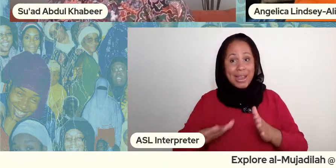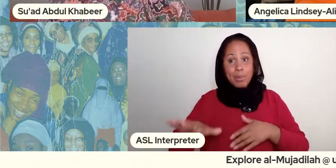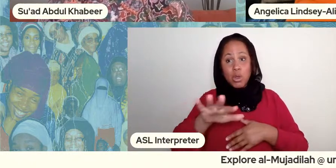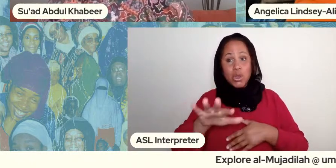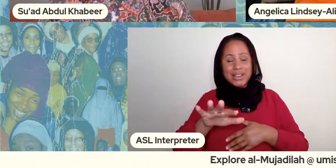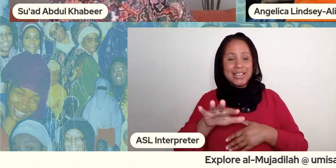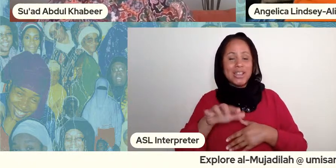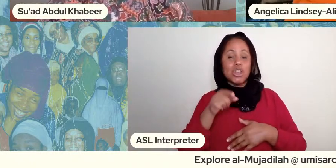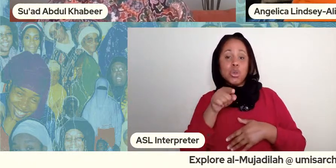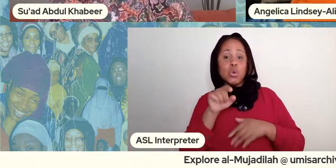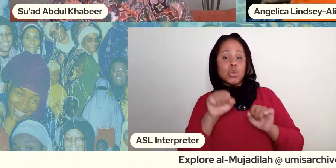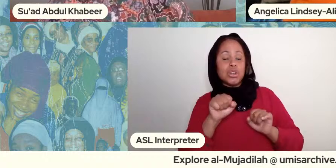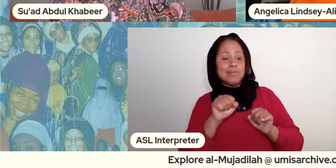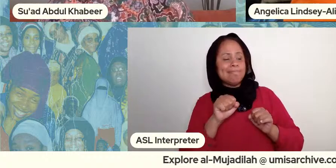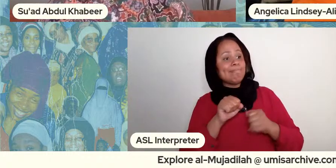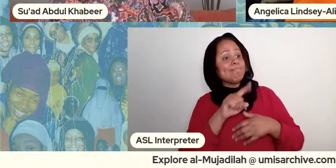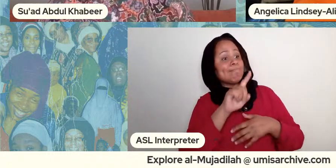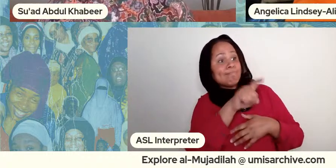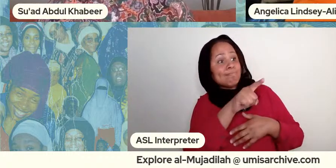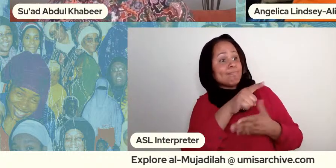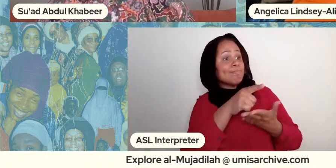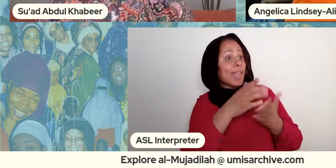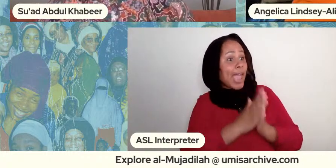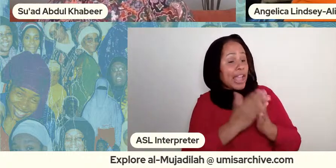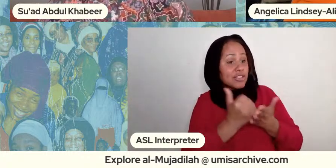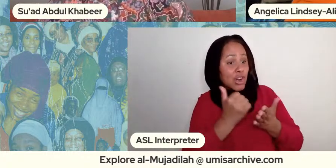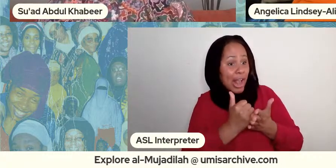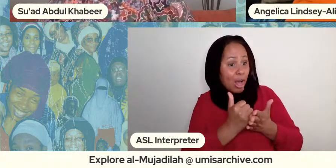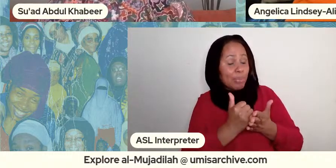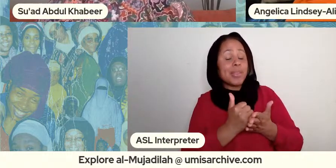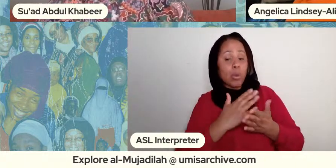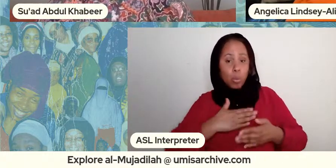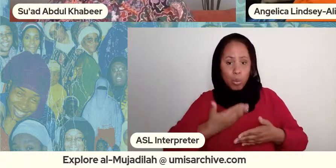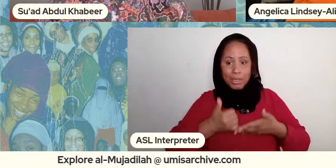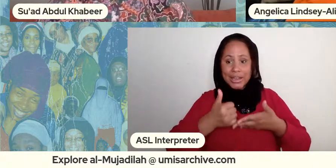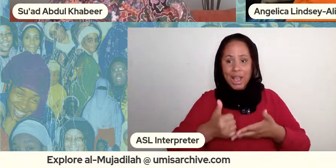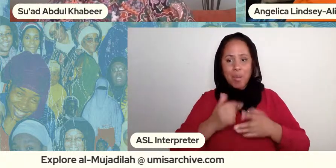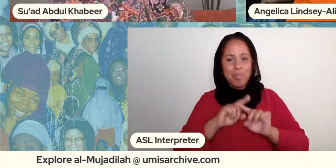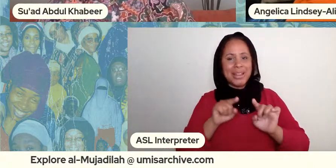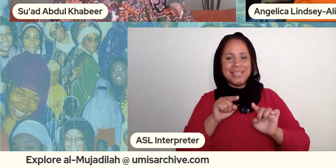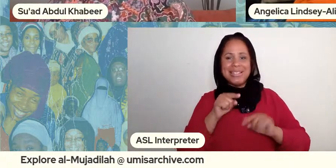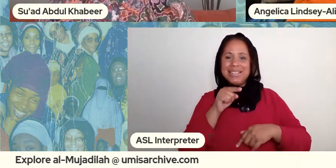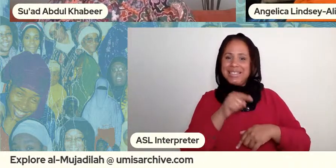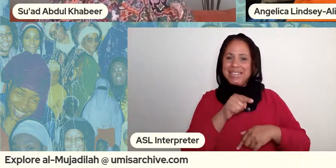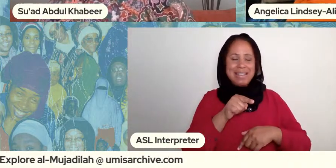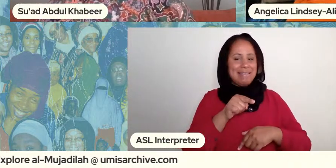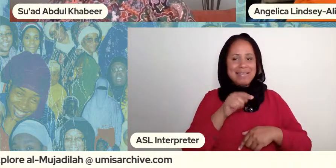anyone that she could go to she had her sisters um and her friends but but even they left her